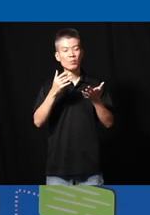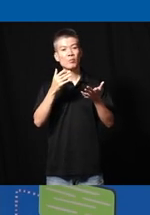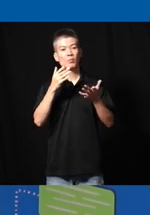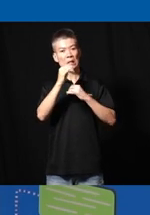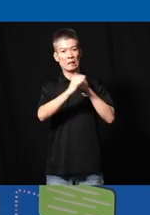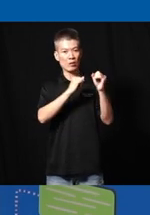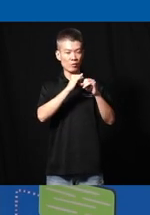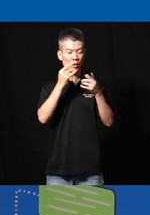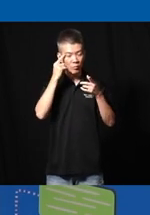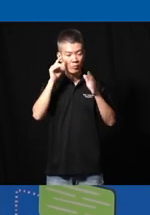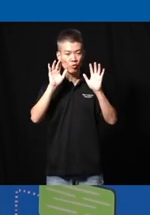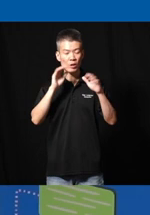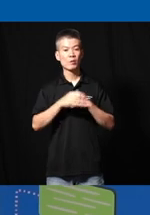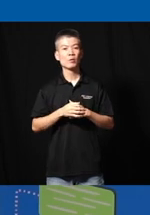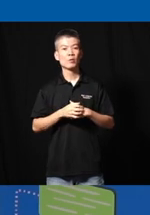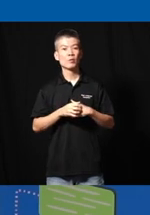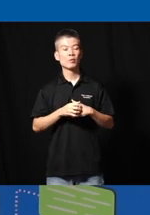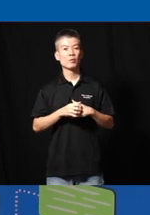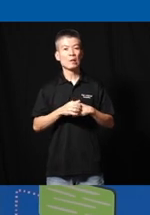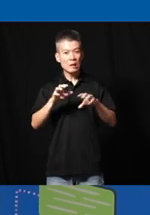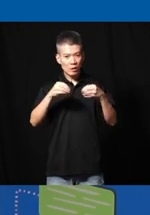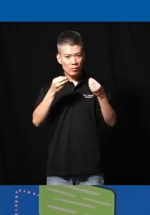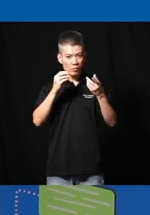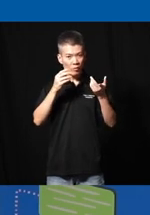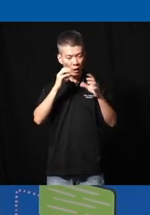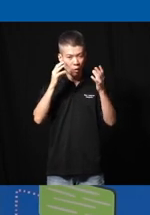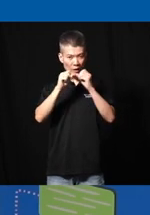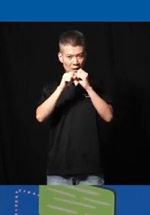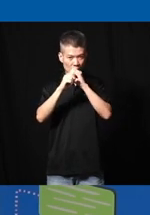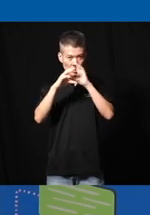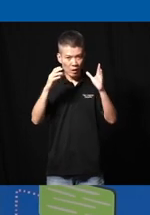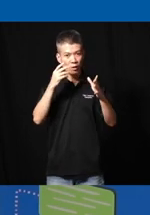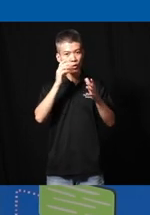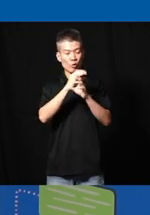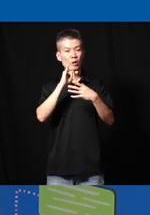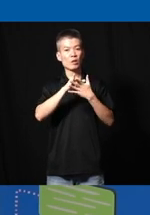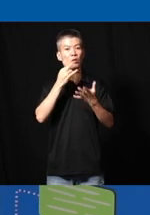it's fascinating it's giving incredibly good insights you creating wonderful reports what